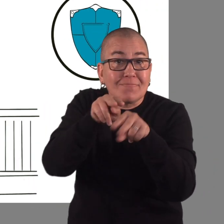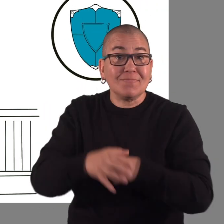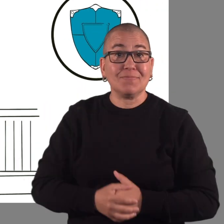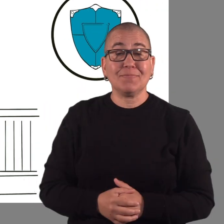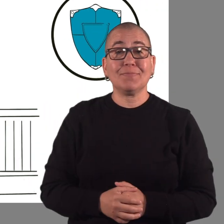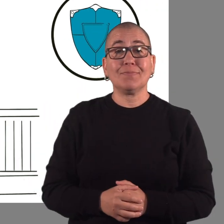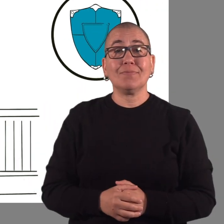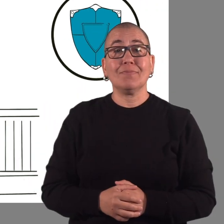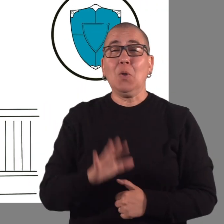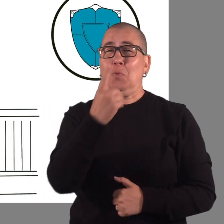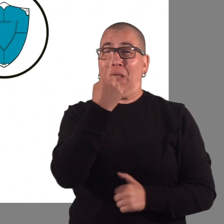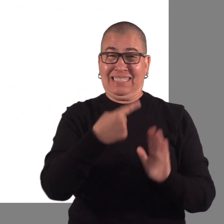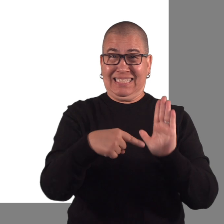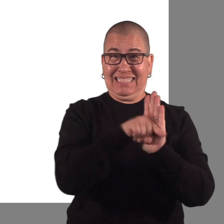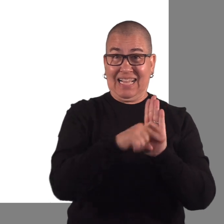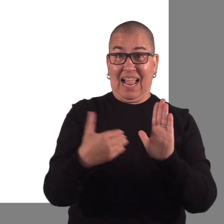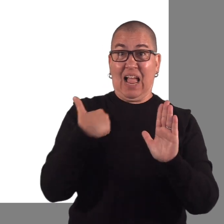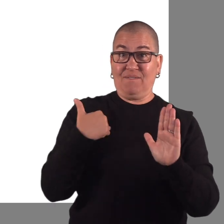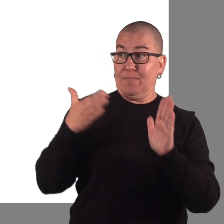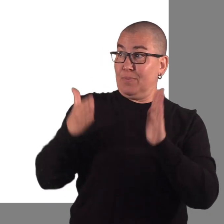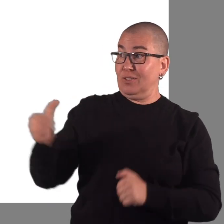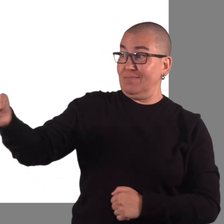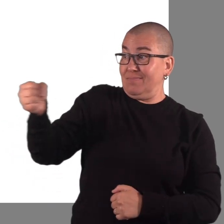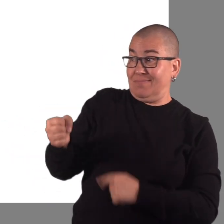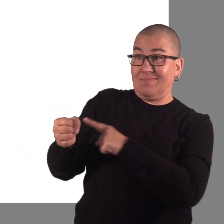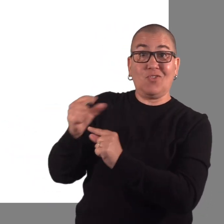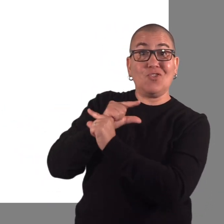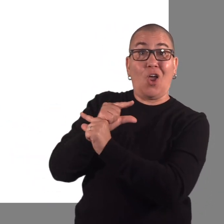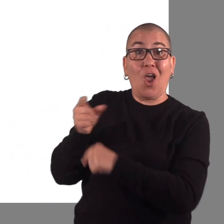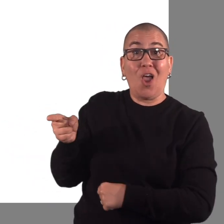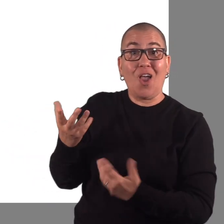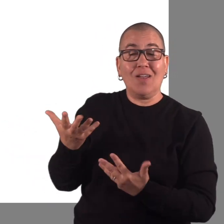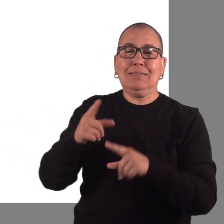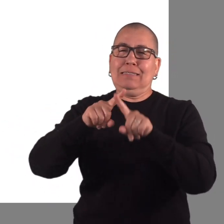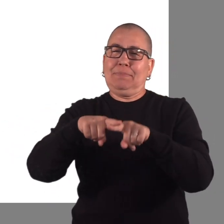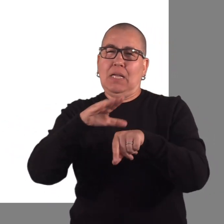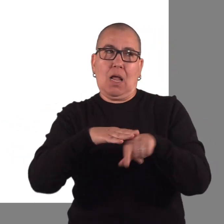One downside of having a guardian is that, depending on what